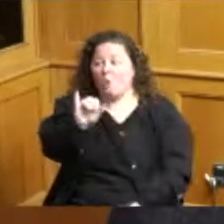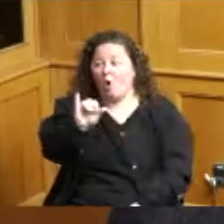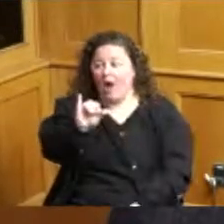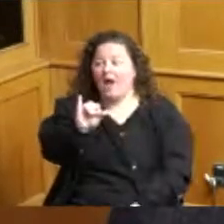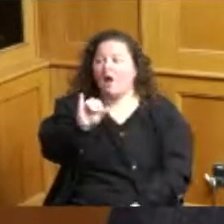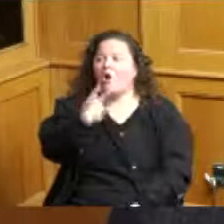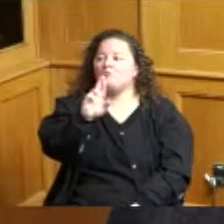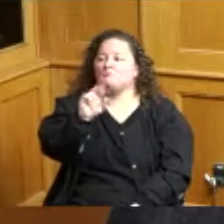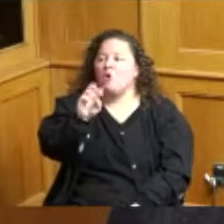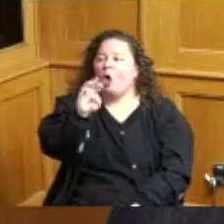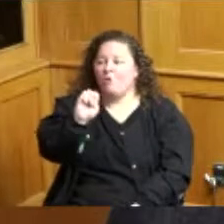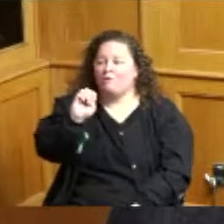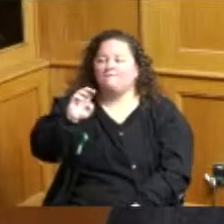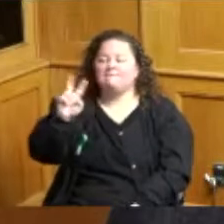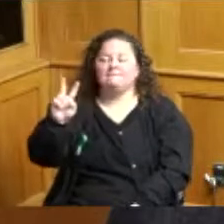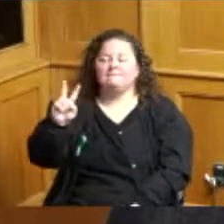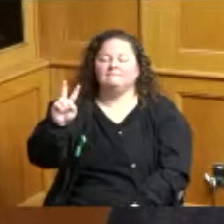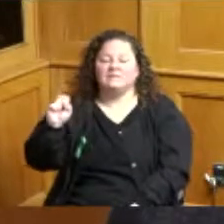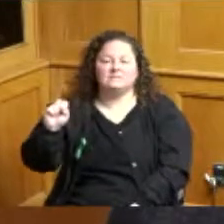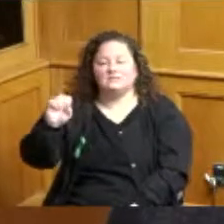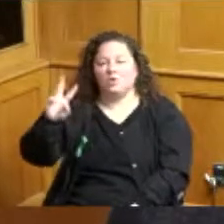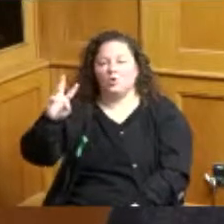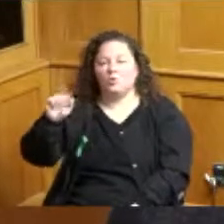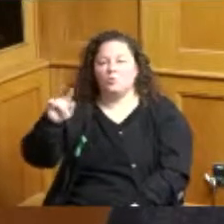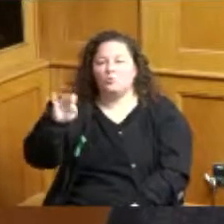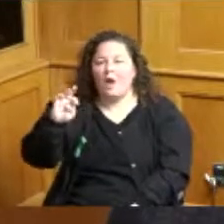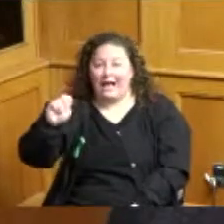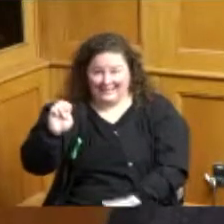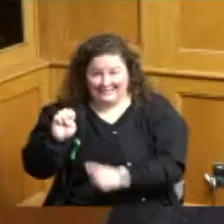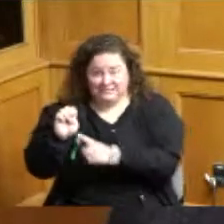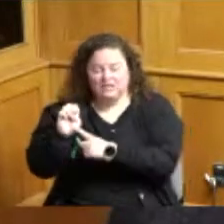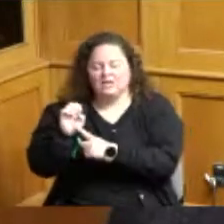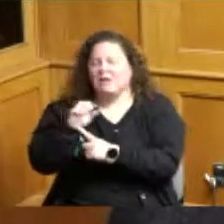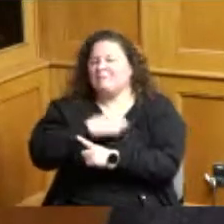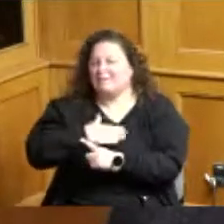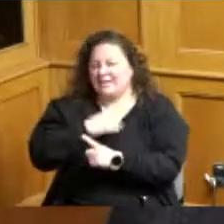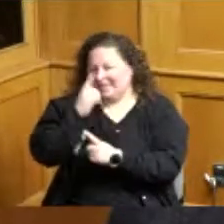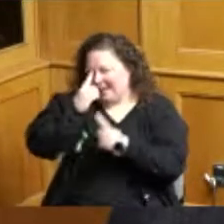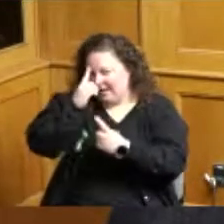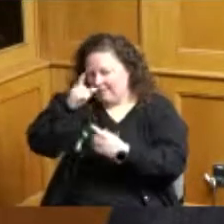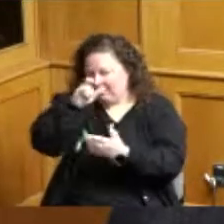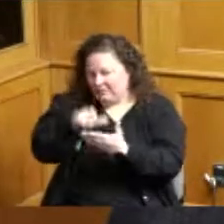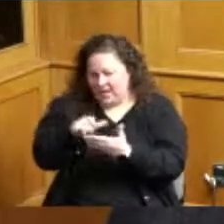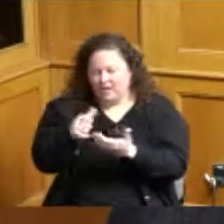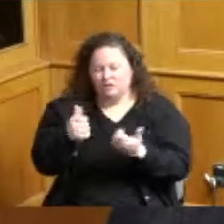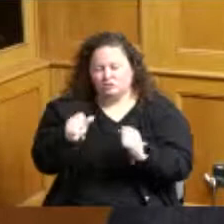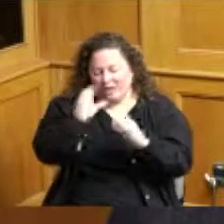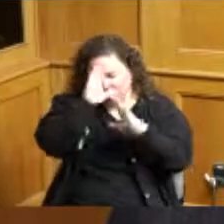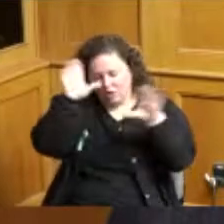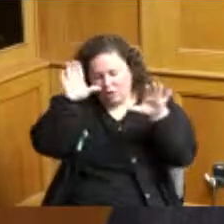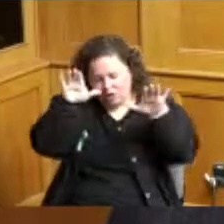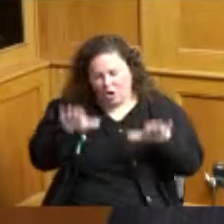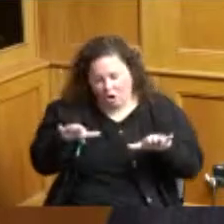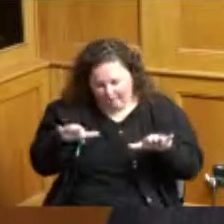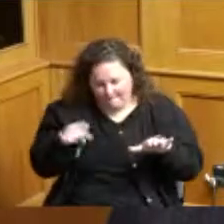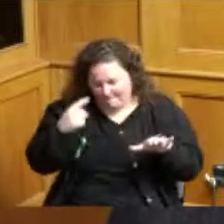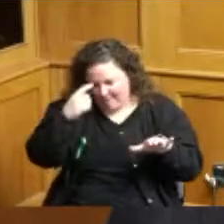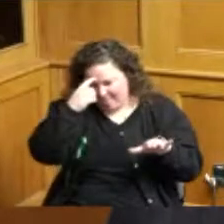decisions and that calm minds come out of all this discussion and that we think about the people that